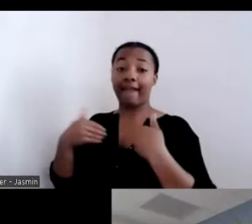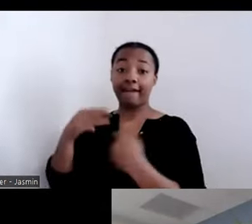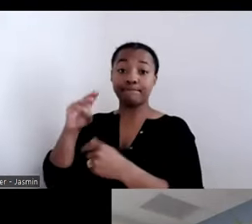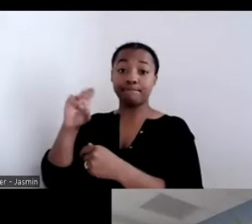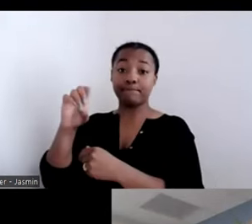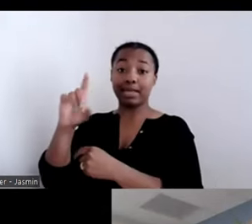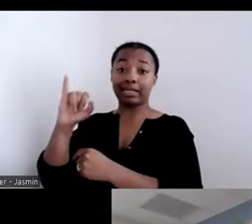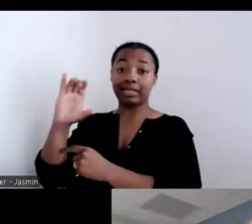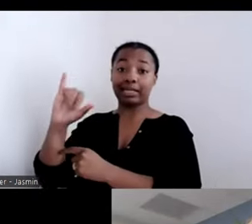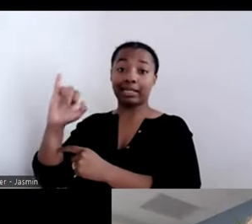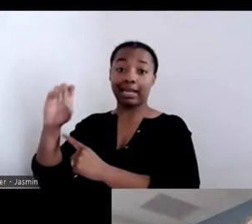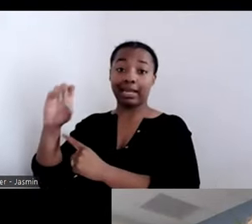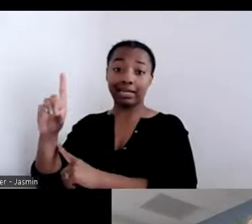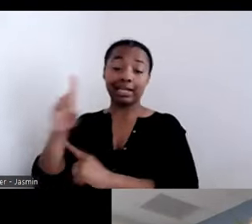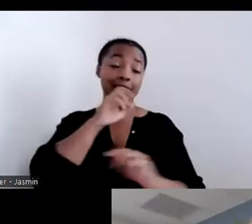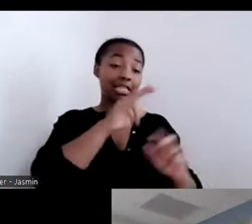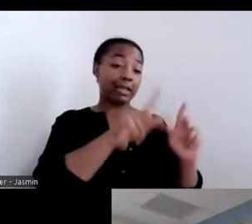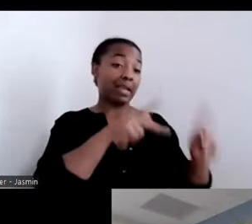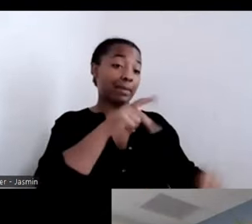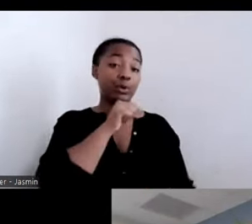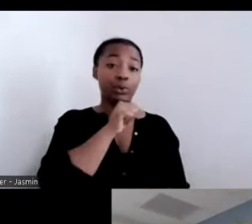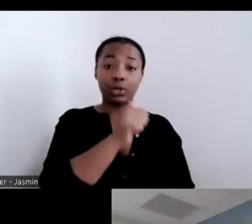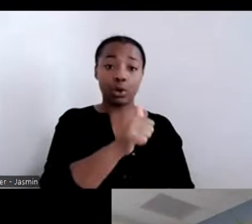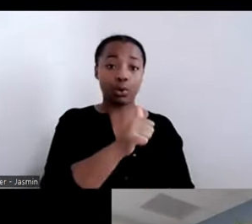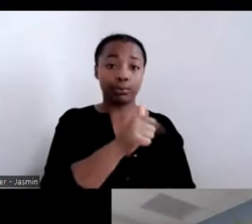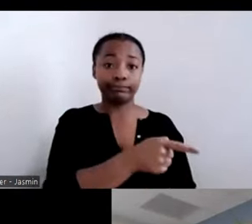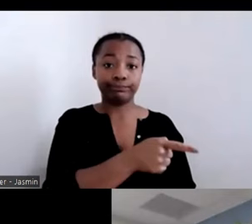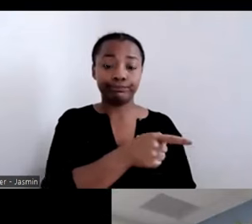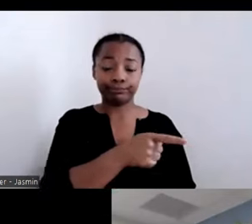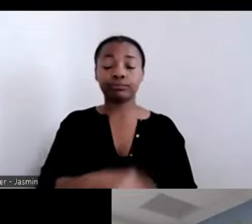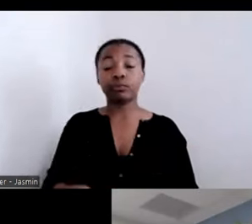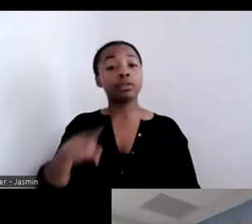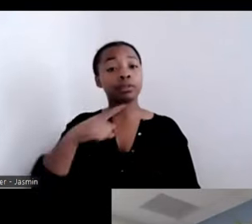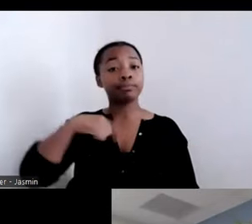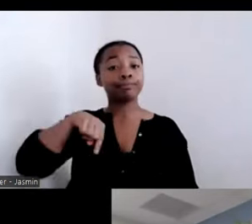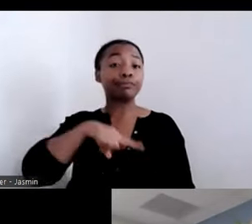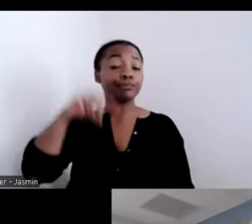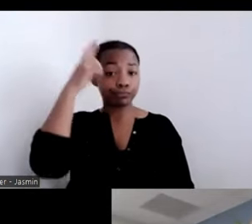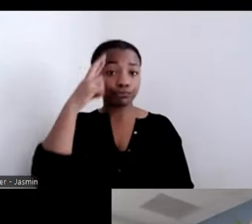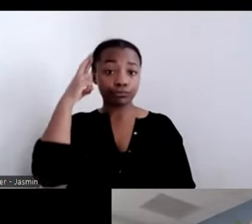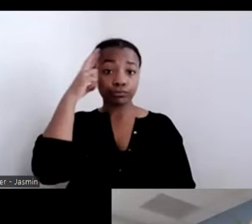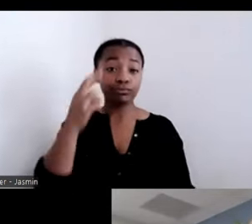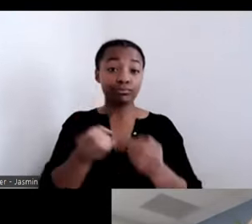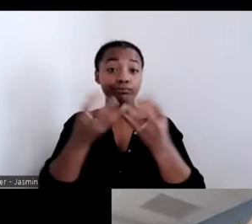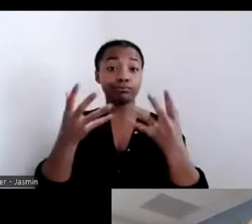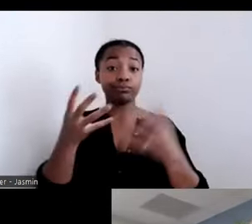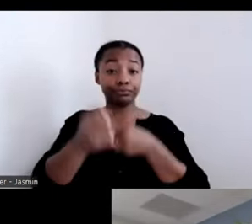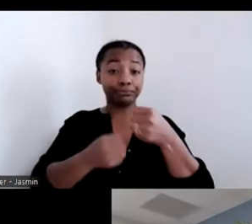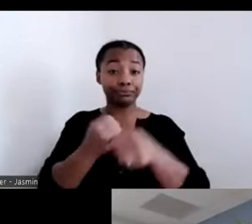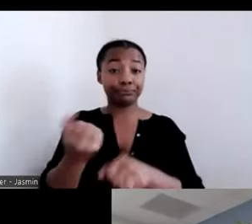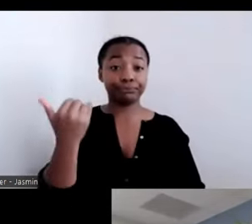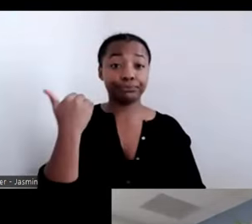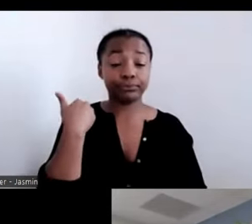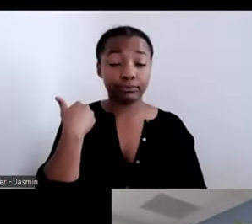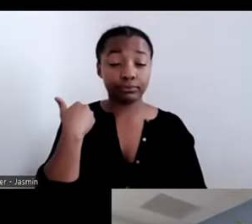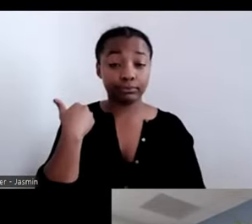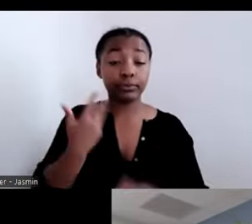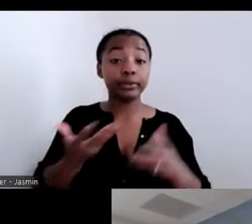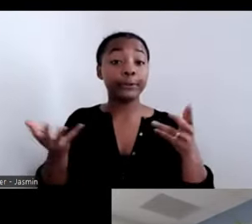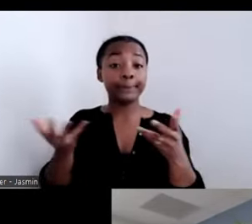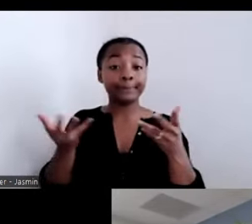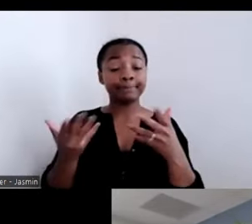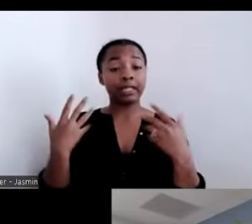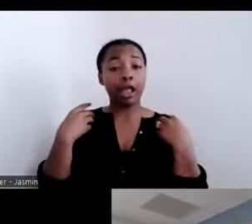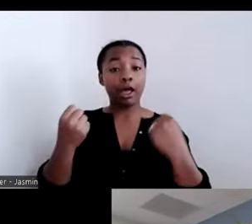For us it was really the realization several years ago, that said health care doesn't